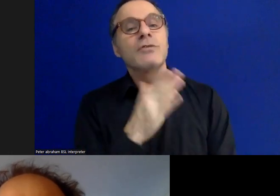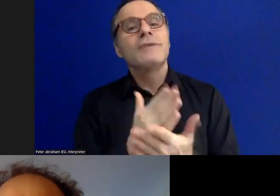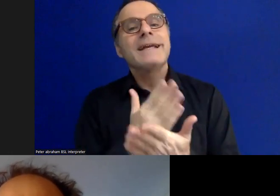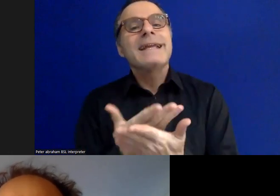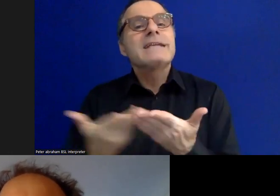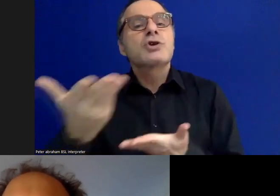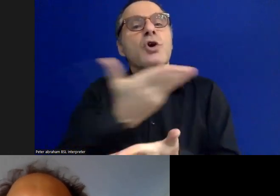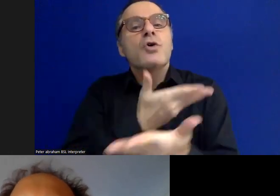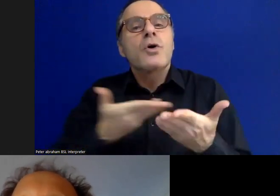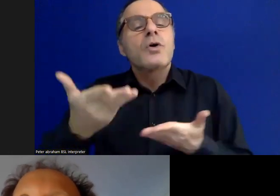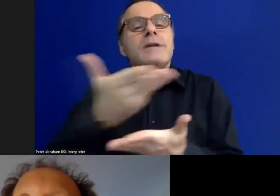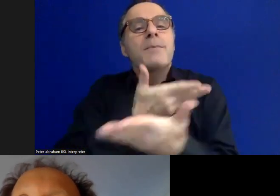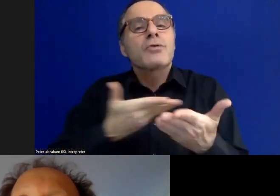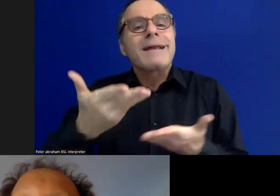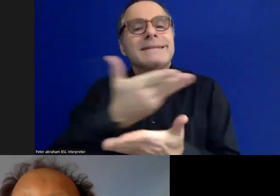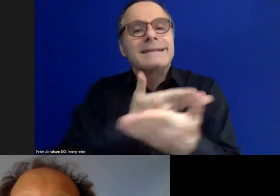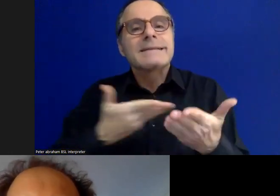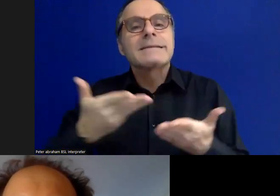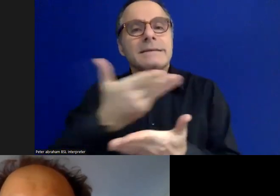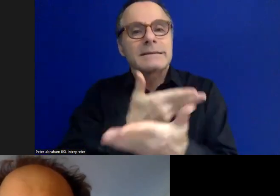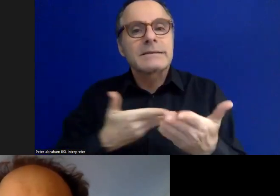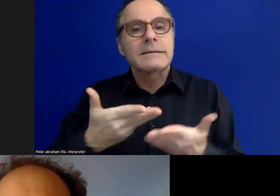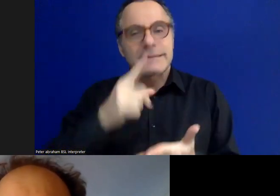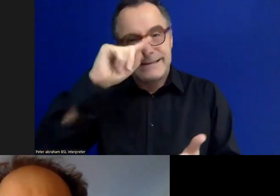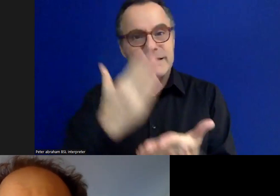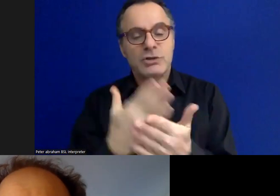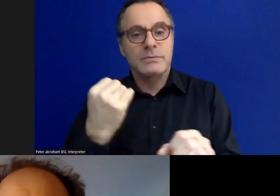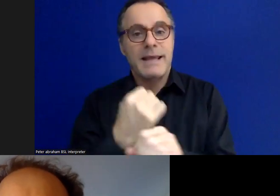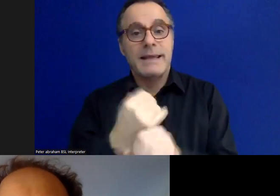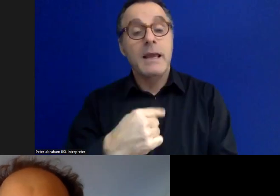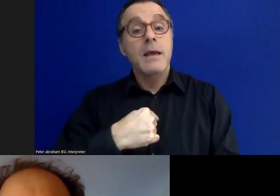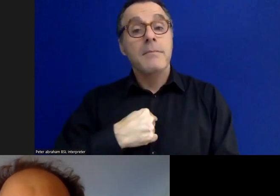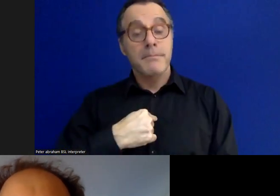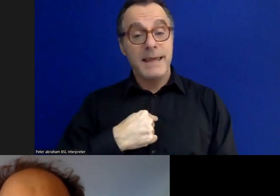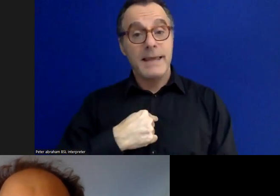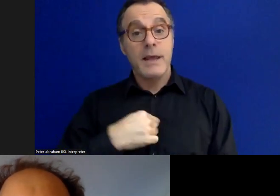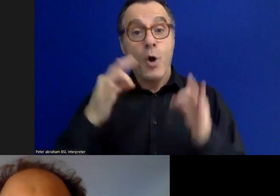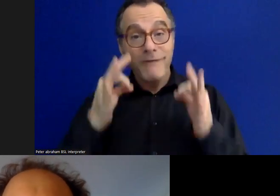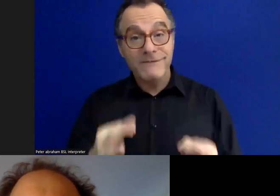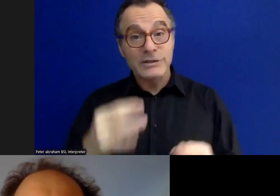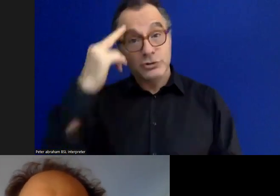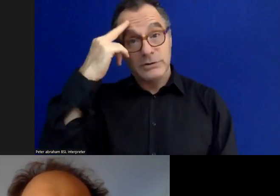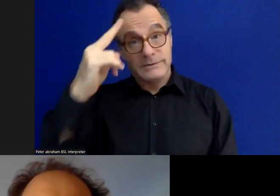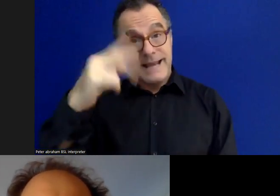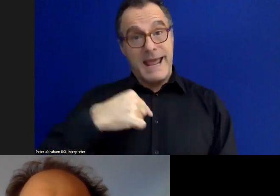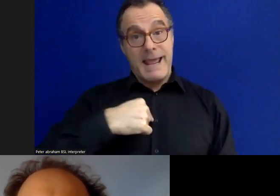making. I'm program officer, [that] is my official title and I'm programme lead for 'Nothing About